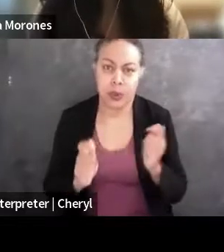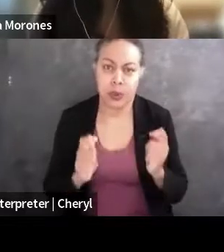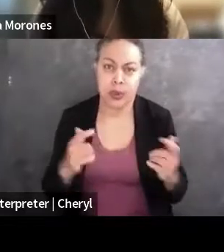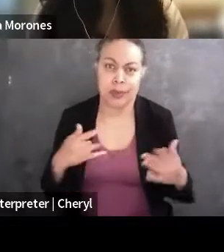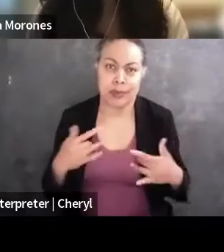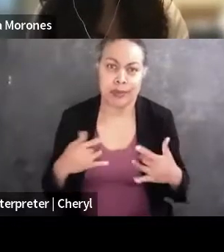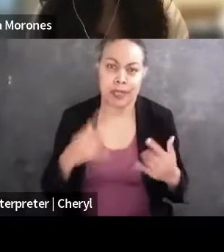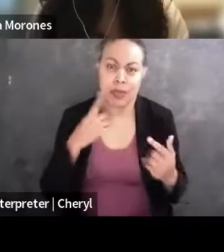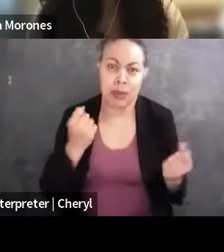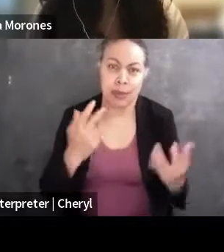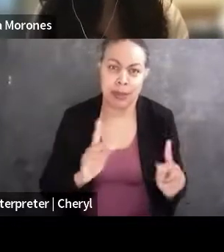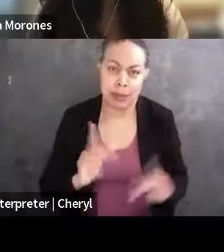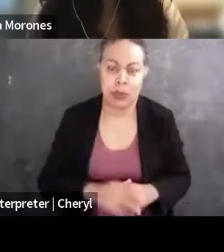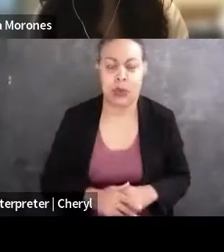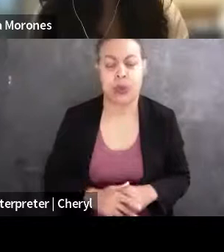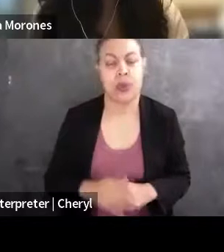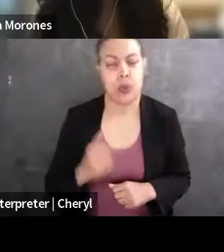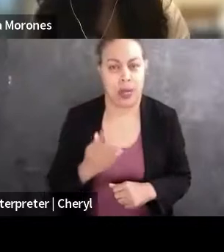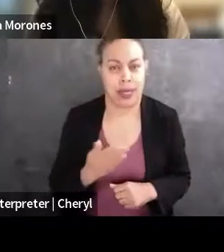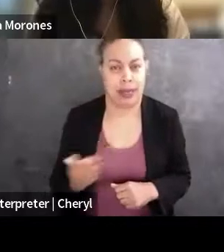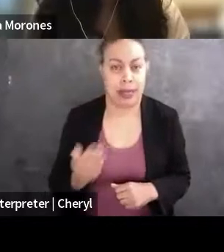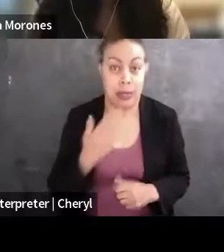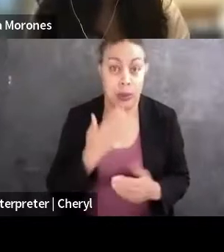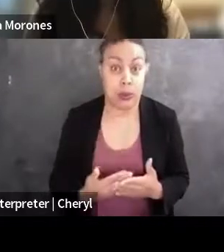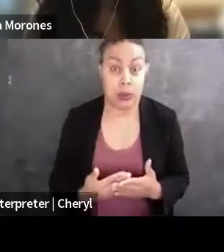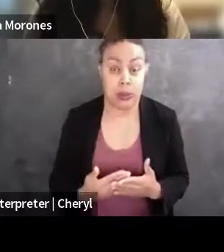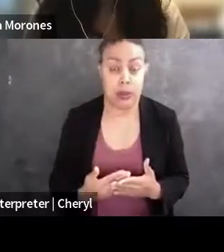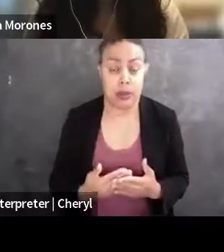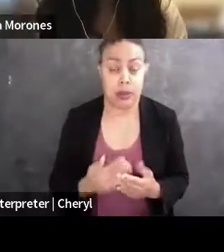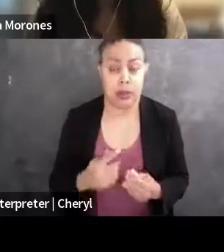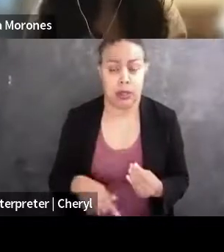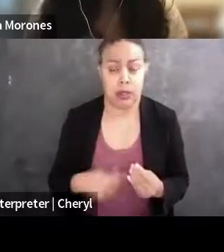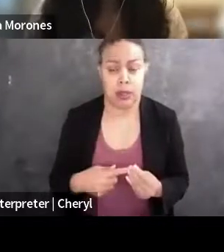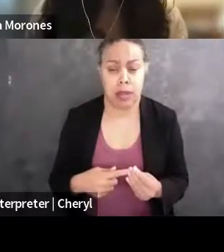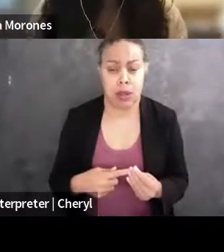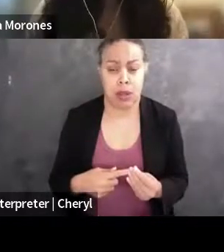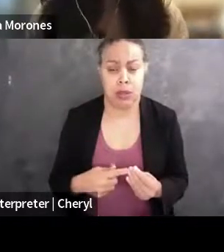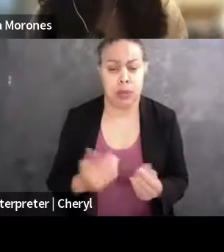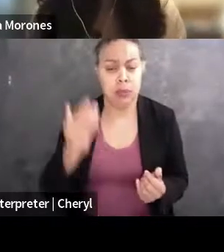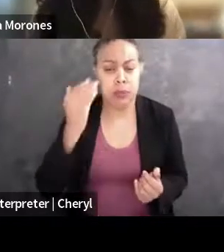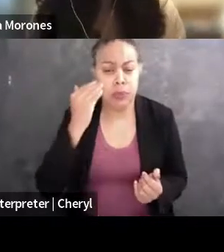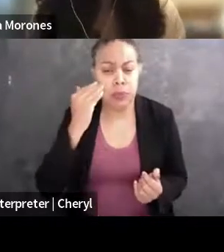One thing that I think is good about being aware of those options, which obviously takes a lot of time